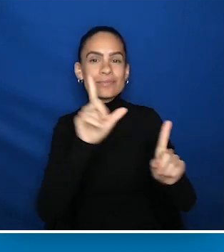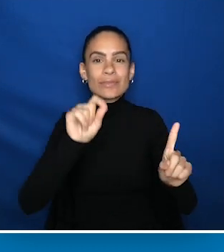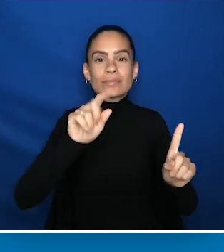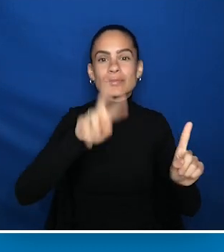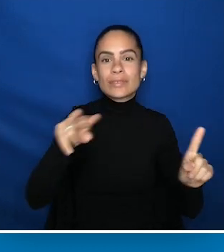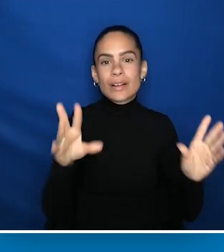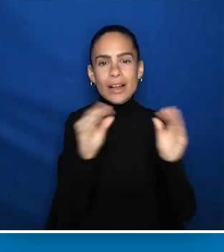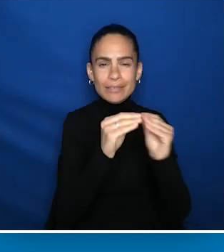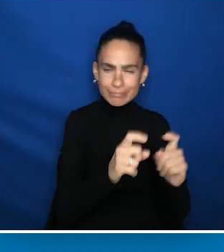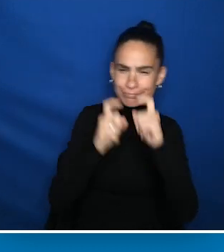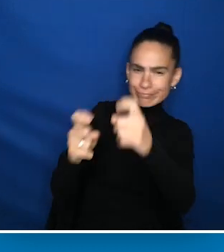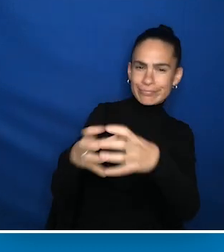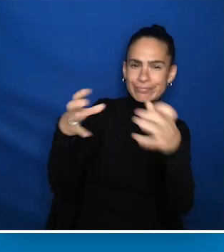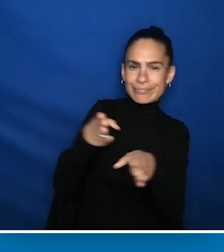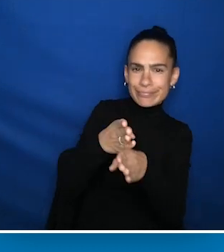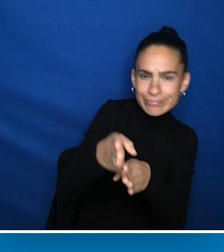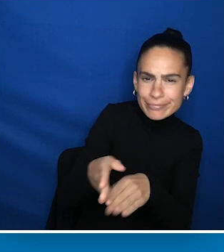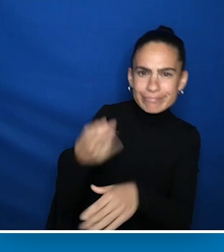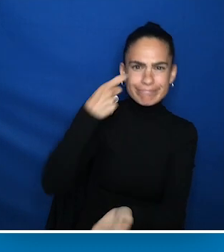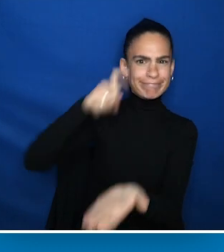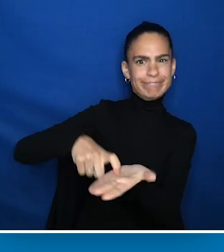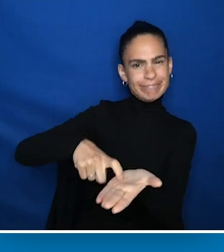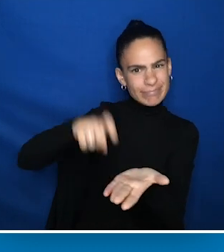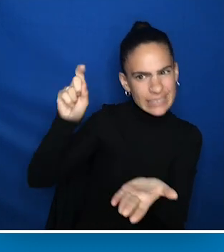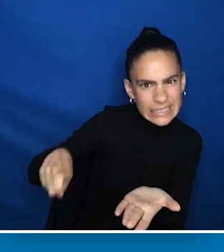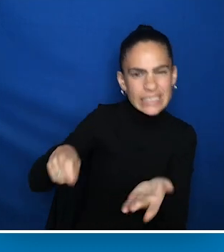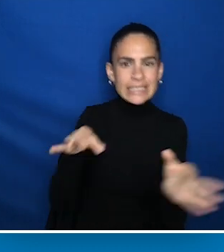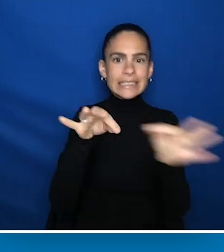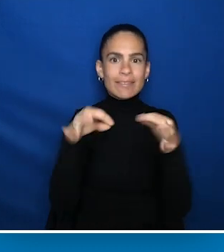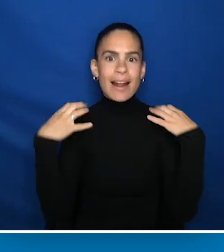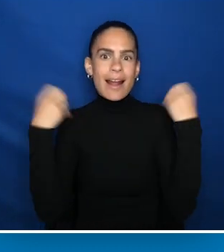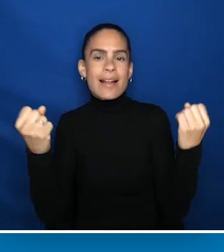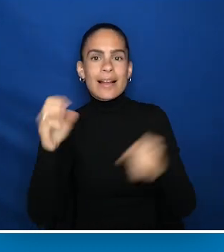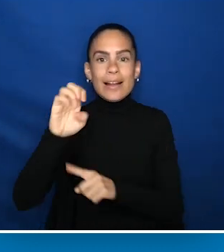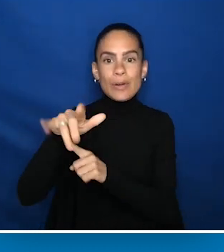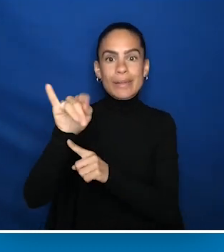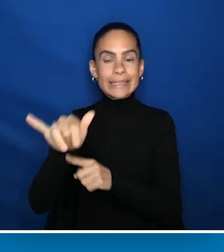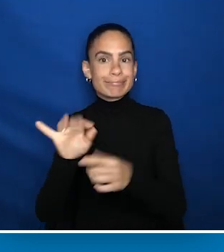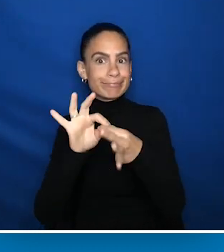calling out the need to define health equity in a disability context.